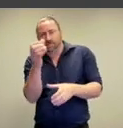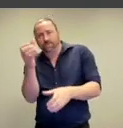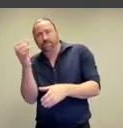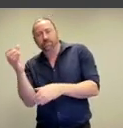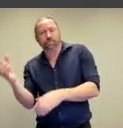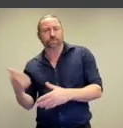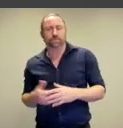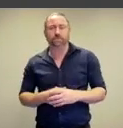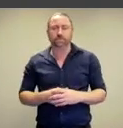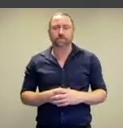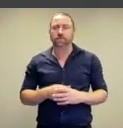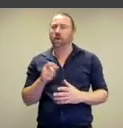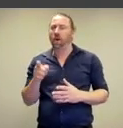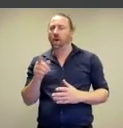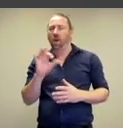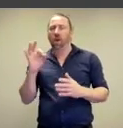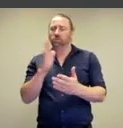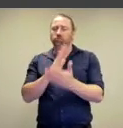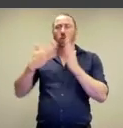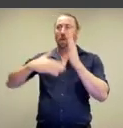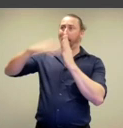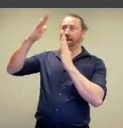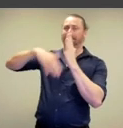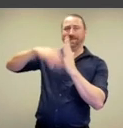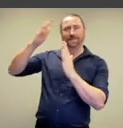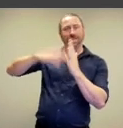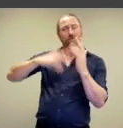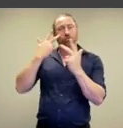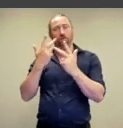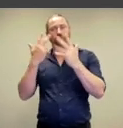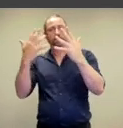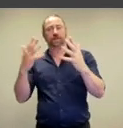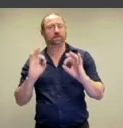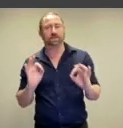from pigment in his